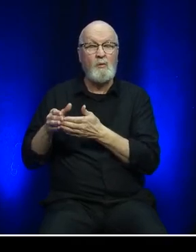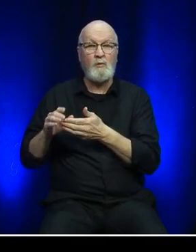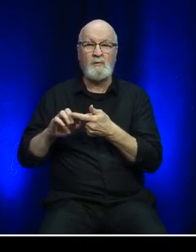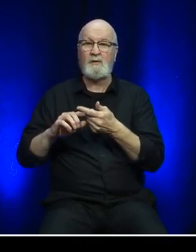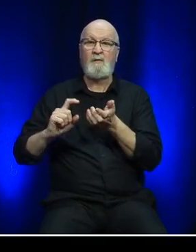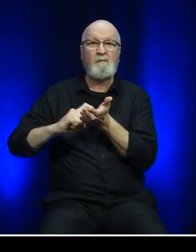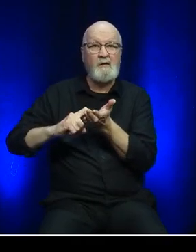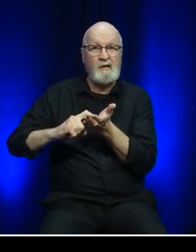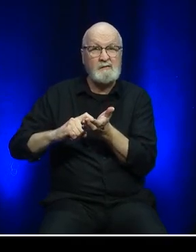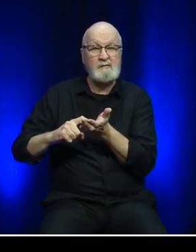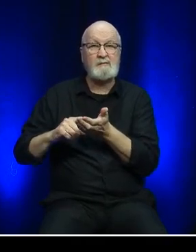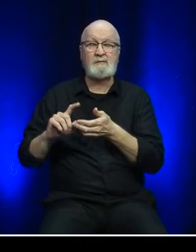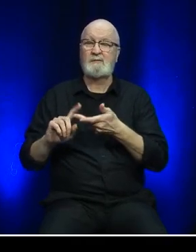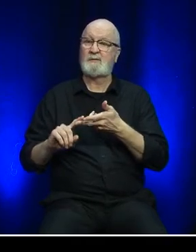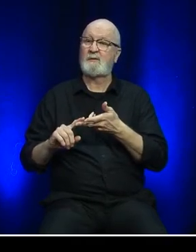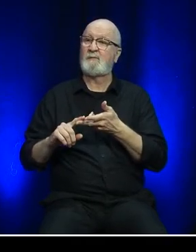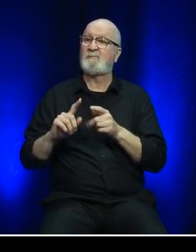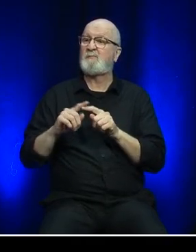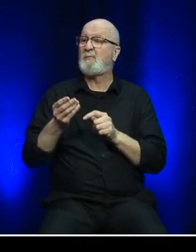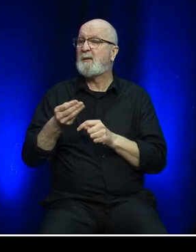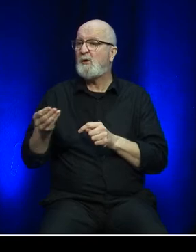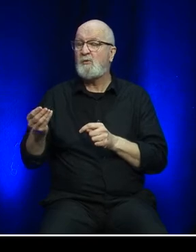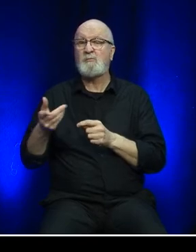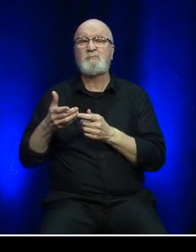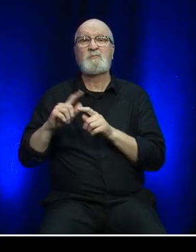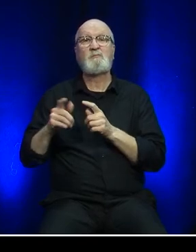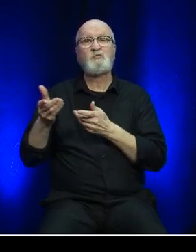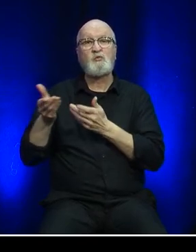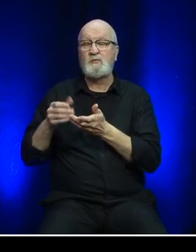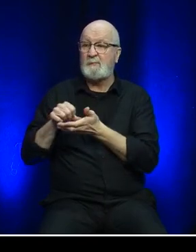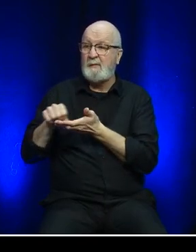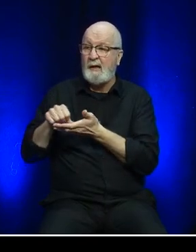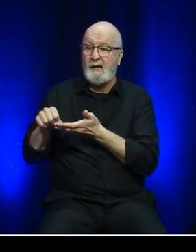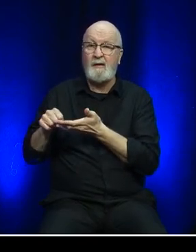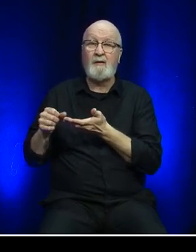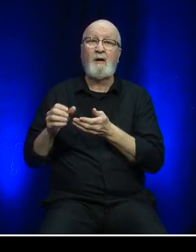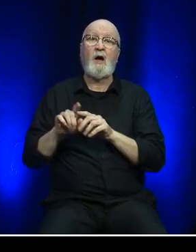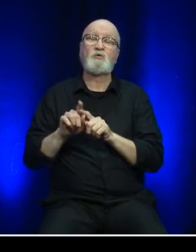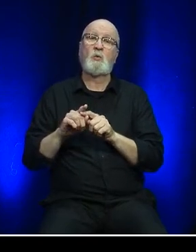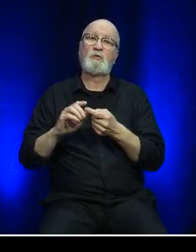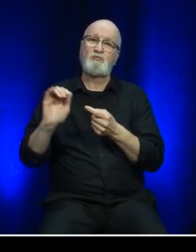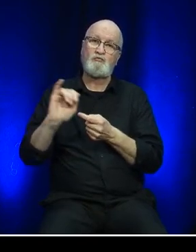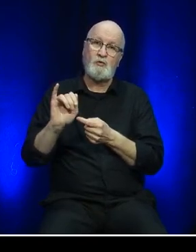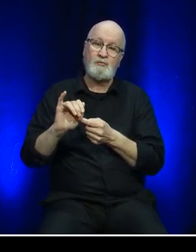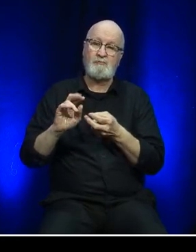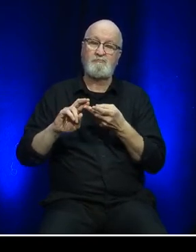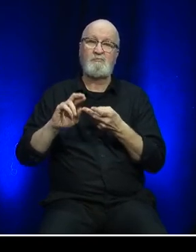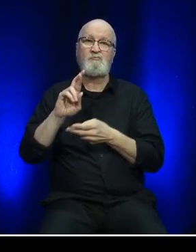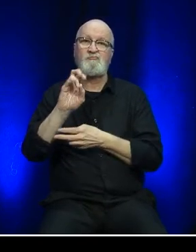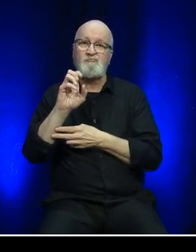materials, supplies, service costs, and insurance, rent, and utilities.